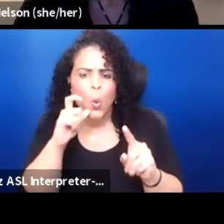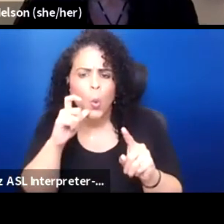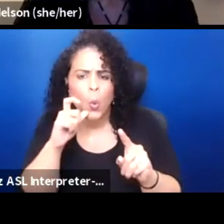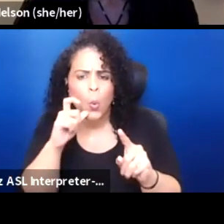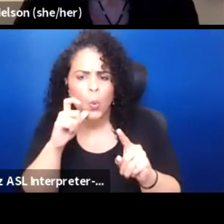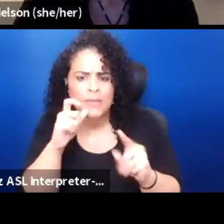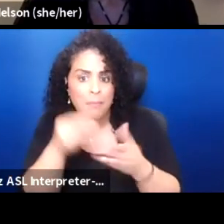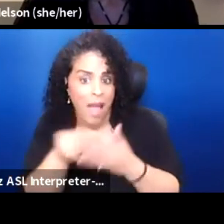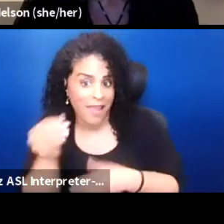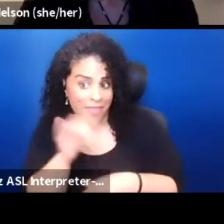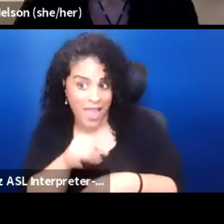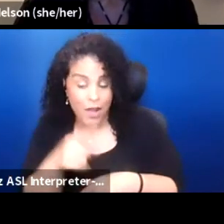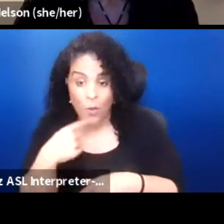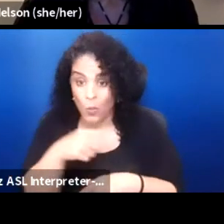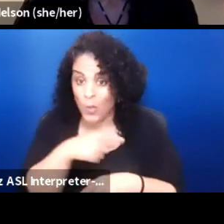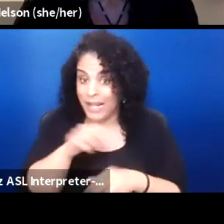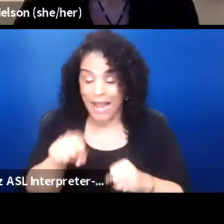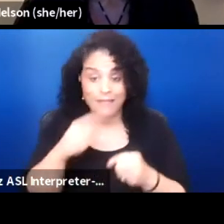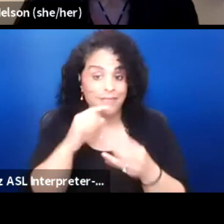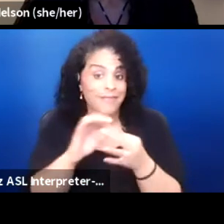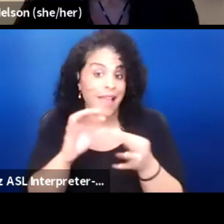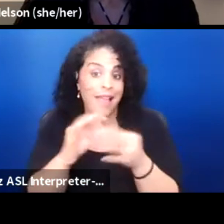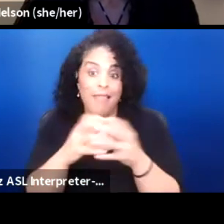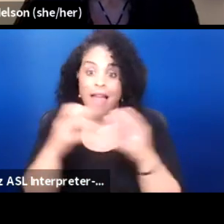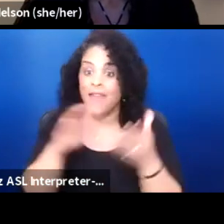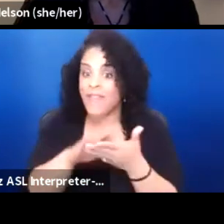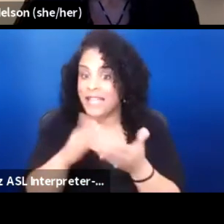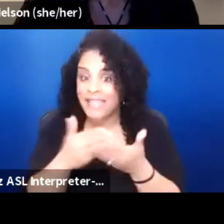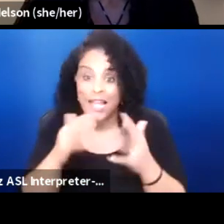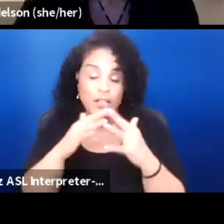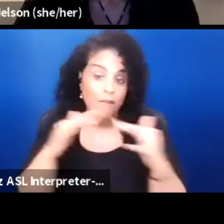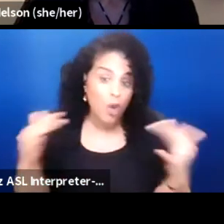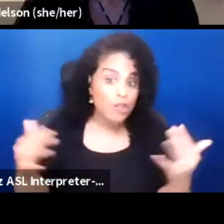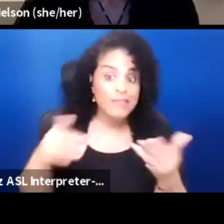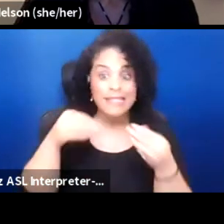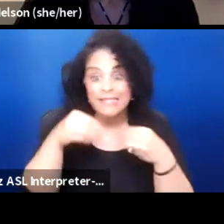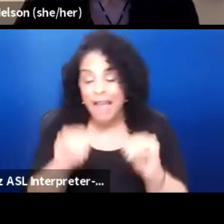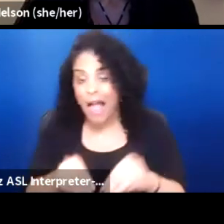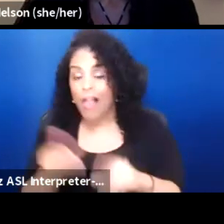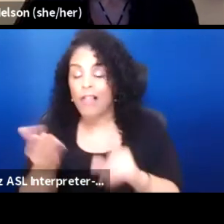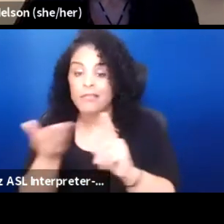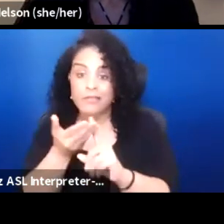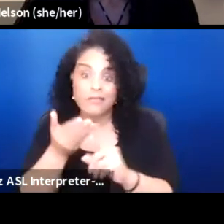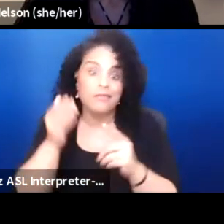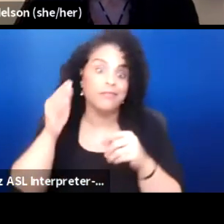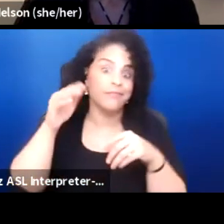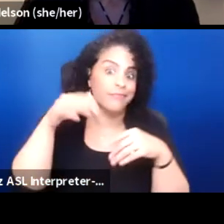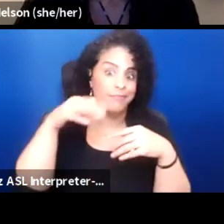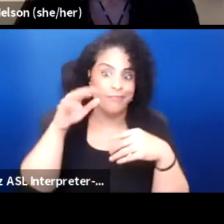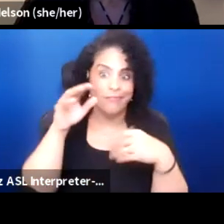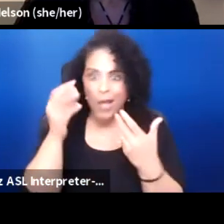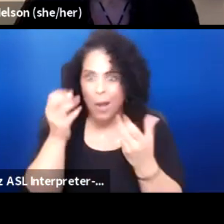yeah, we can say a lot of nice things that diversity sells, multicultural sales, support, but you know who's really committed to it?